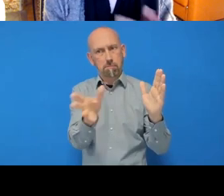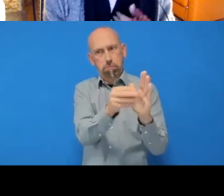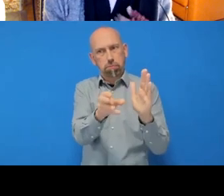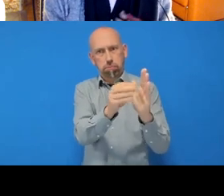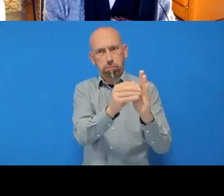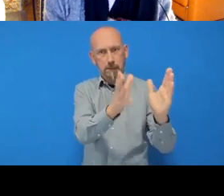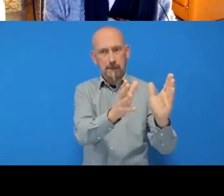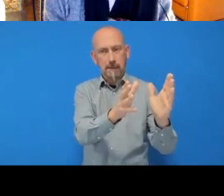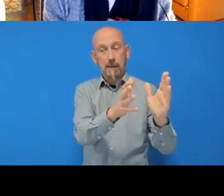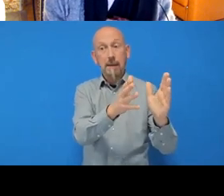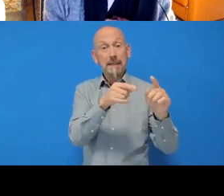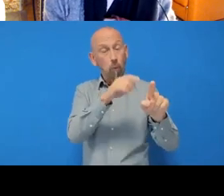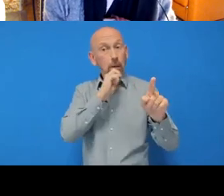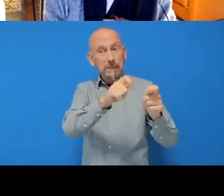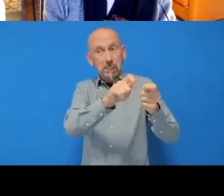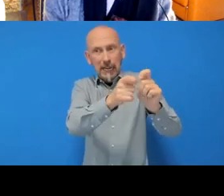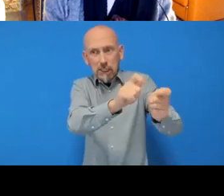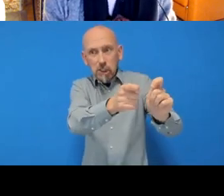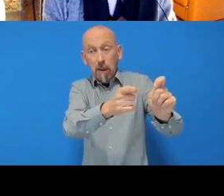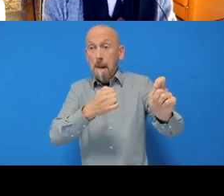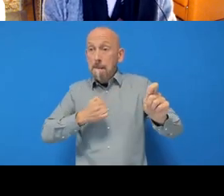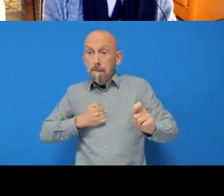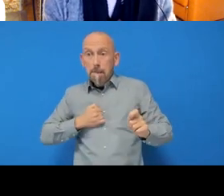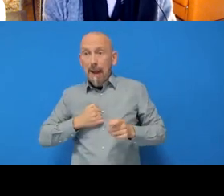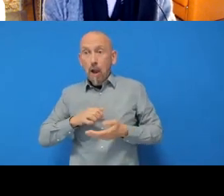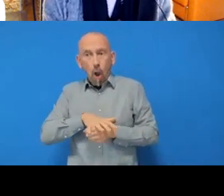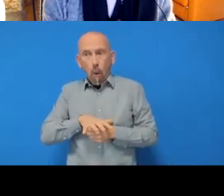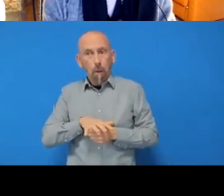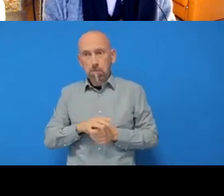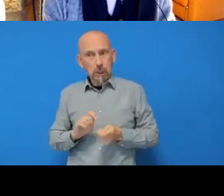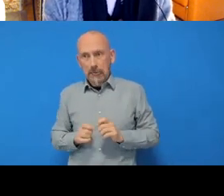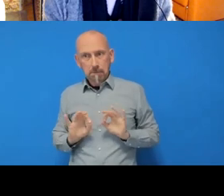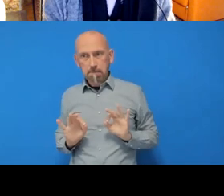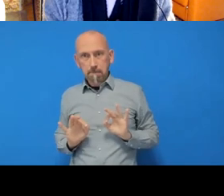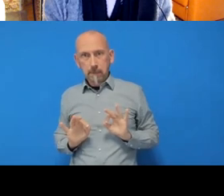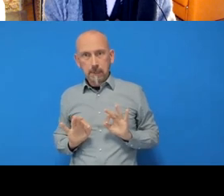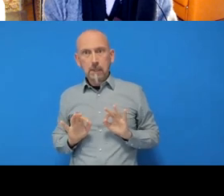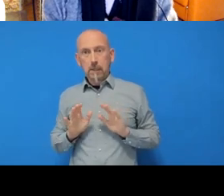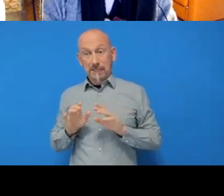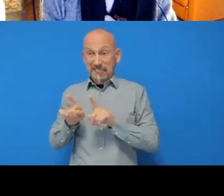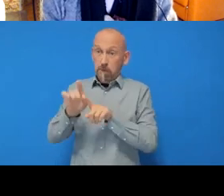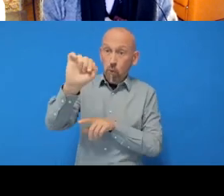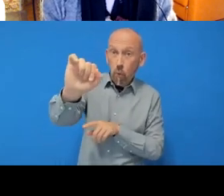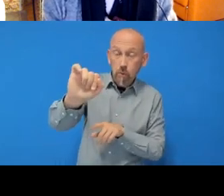well, right. And at that point, you would need to click on here, so 'fetch origin' which is like pulling the changes.